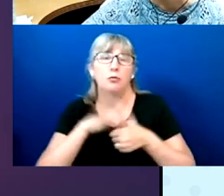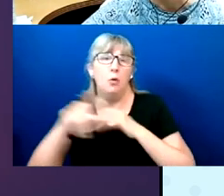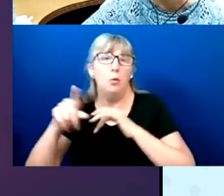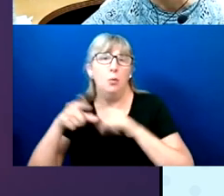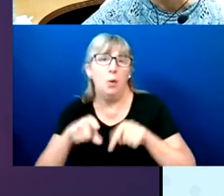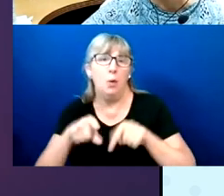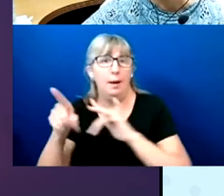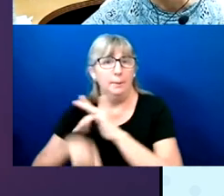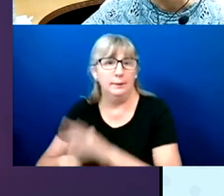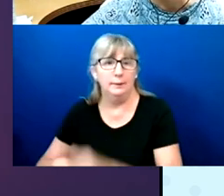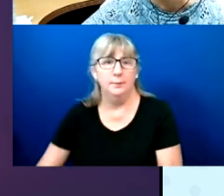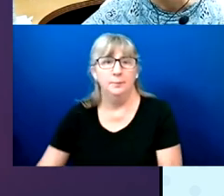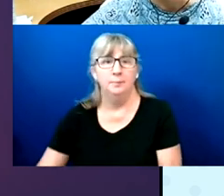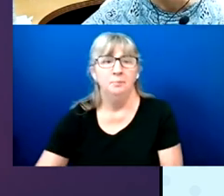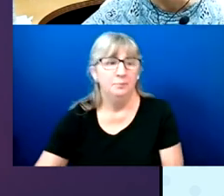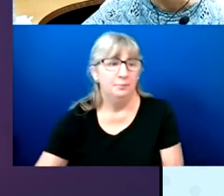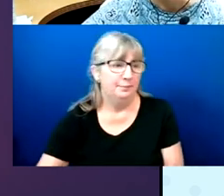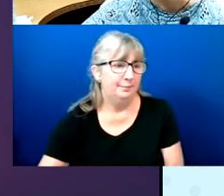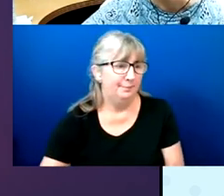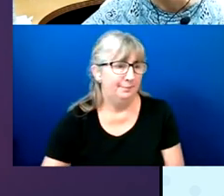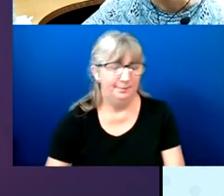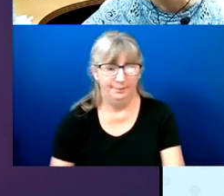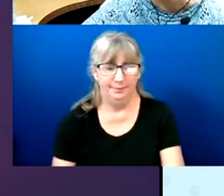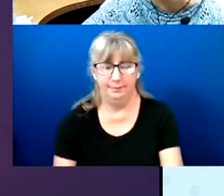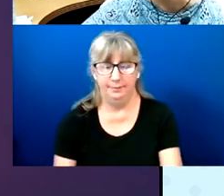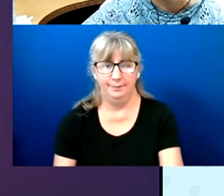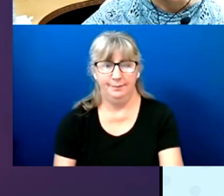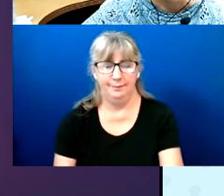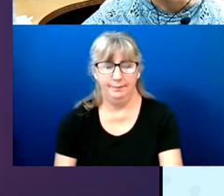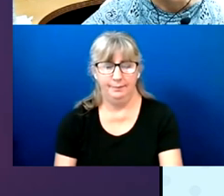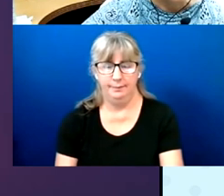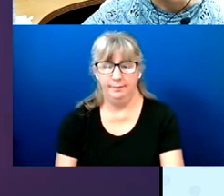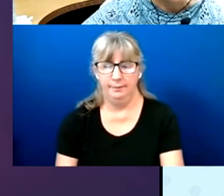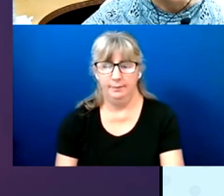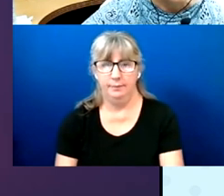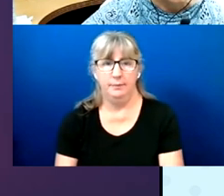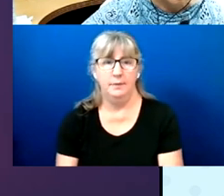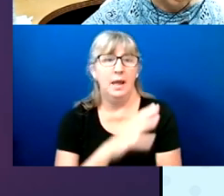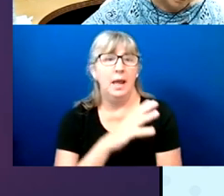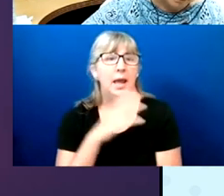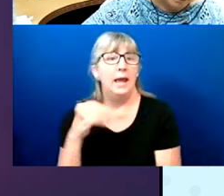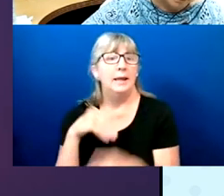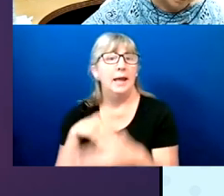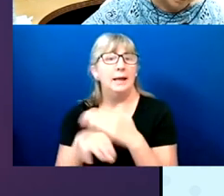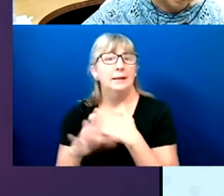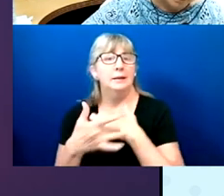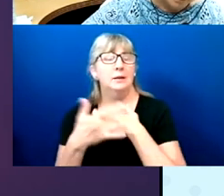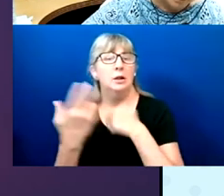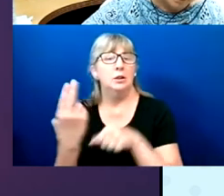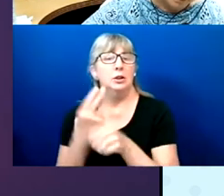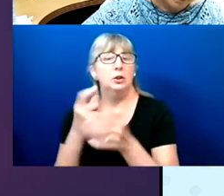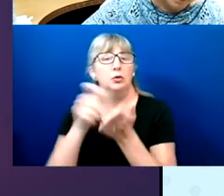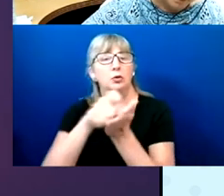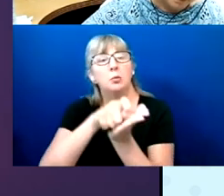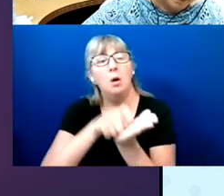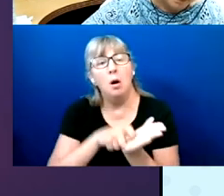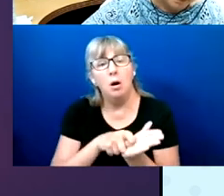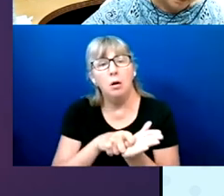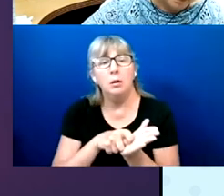And then access technology used to mark absentee ballot or vote by mail ballots.